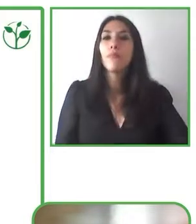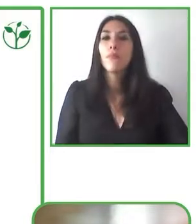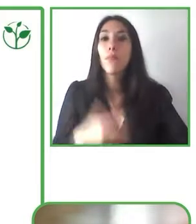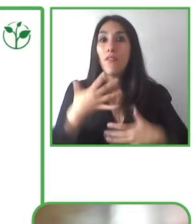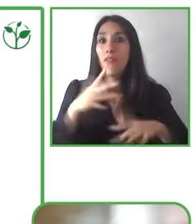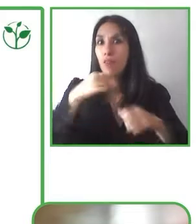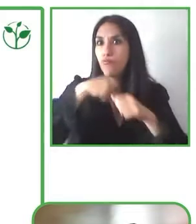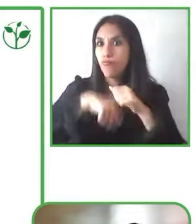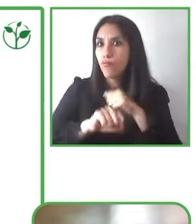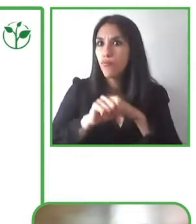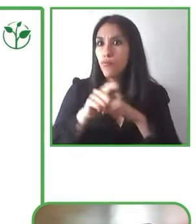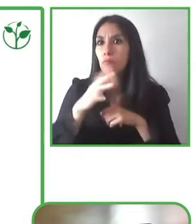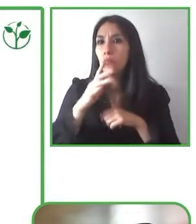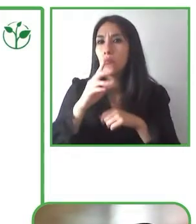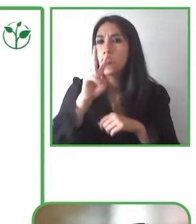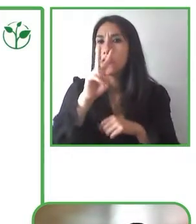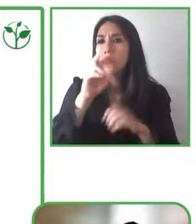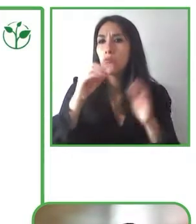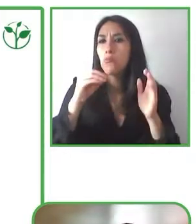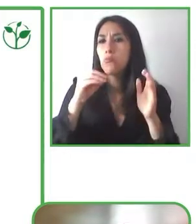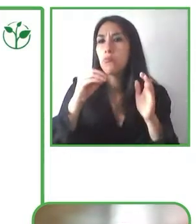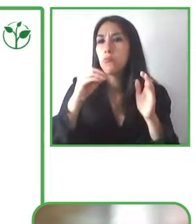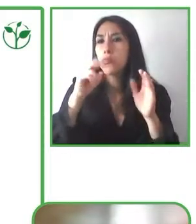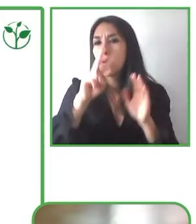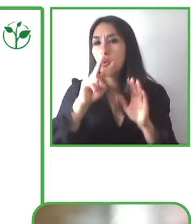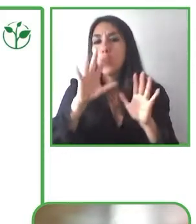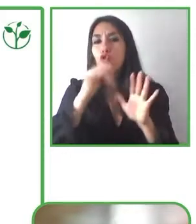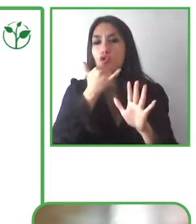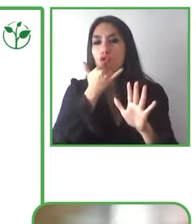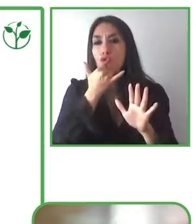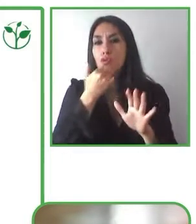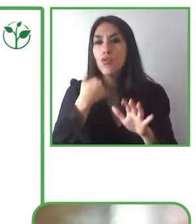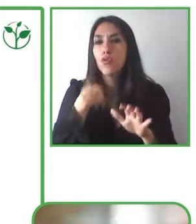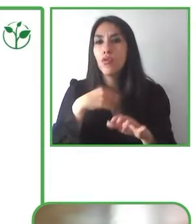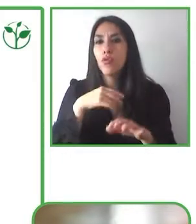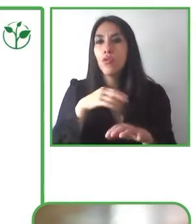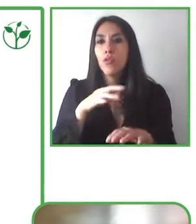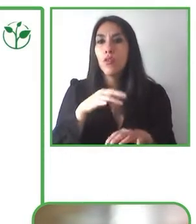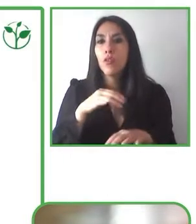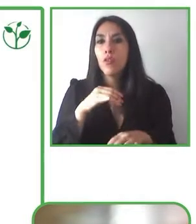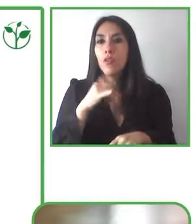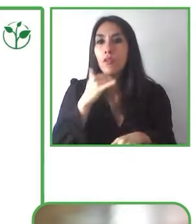My mouse isn't working very well today, I’m sorry).